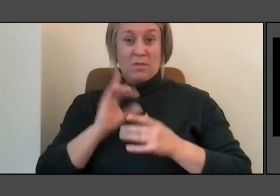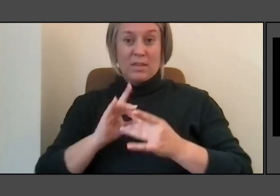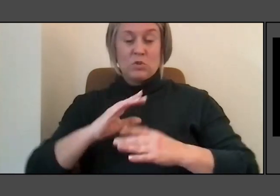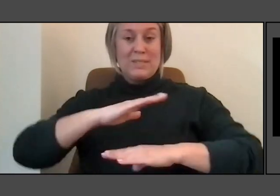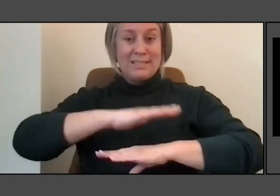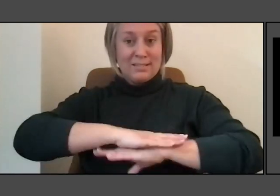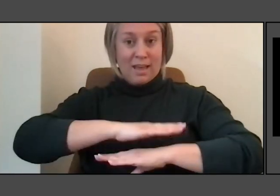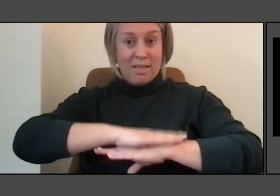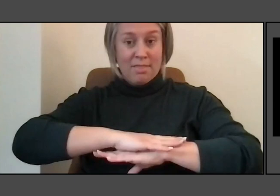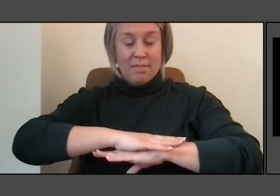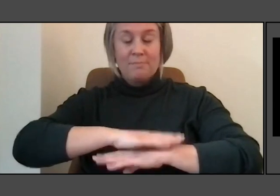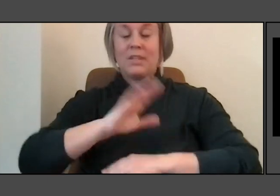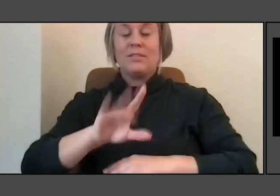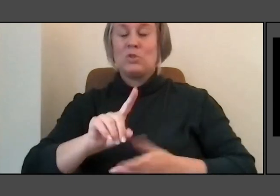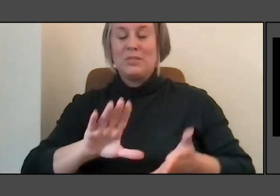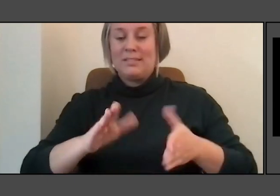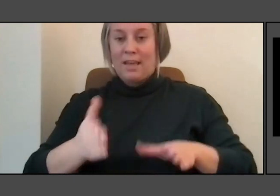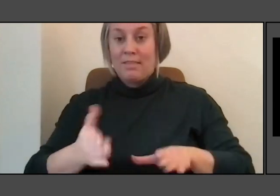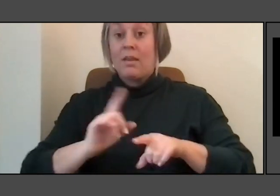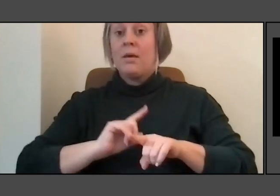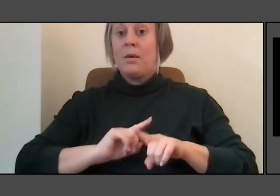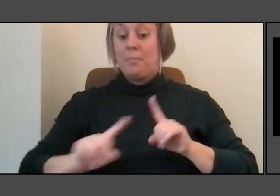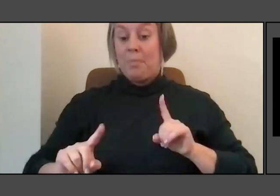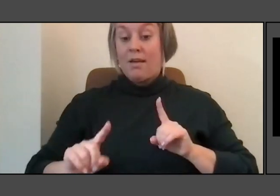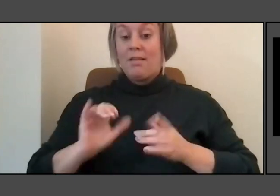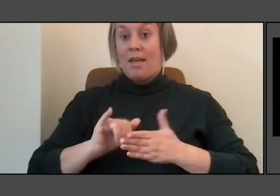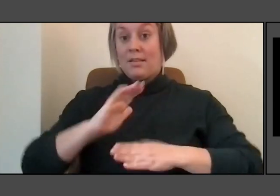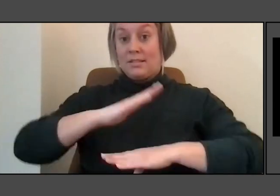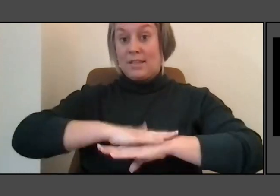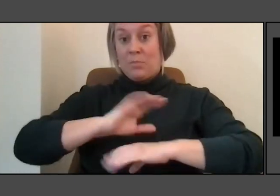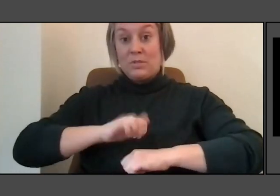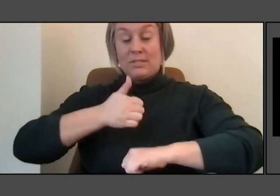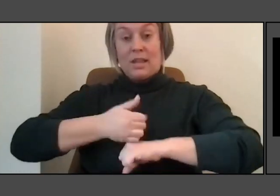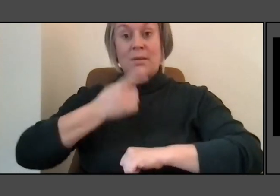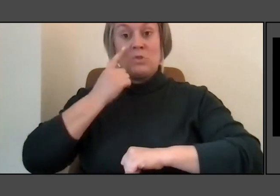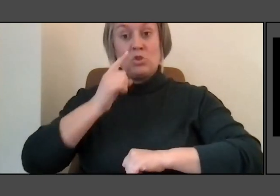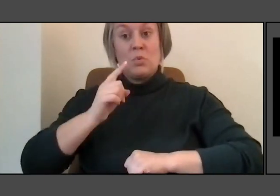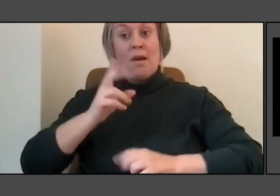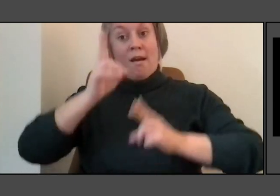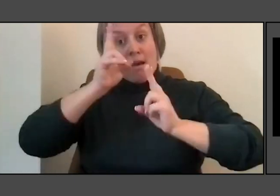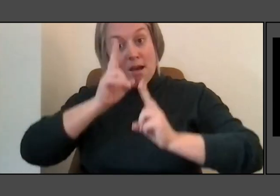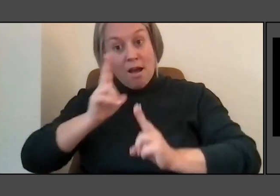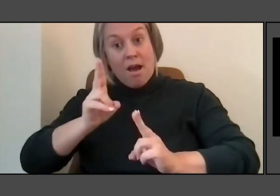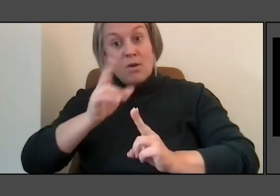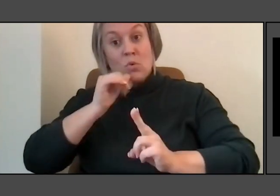it was there to memorialize, to commemorate women at Yale. And I didn't know what that meant.